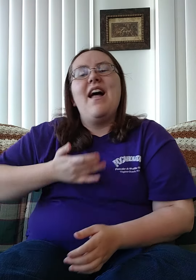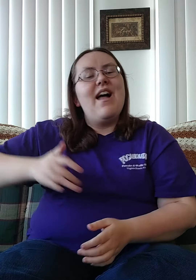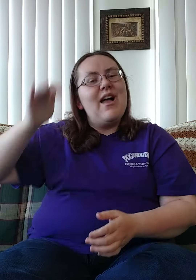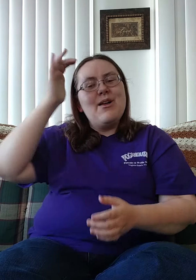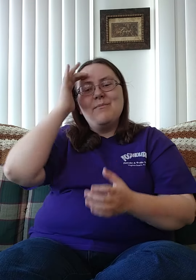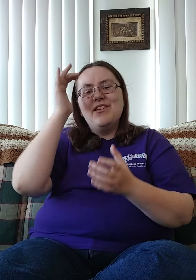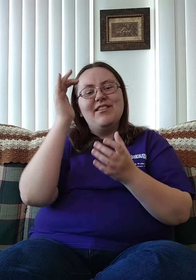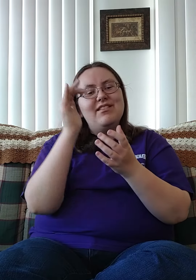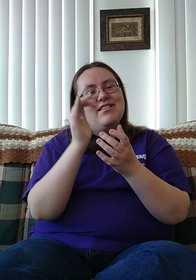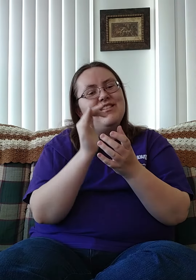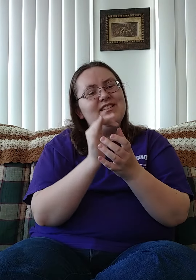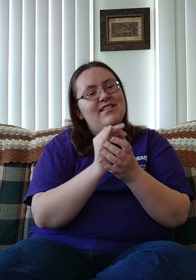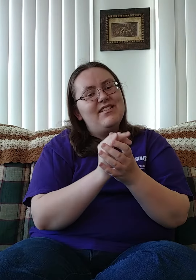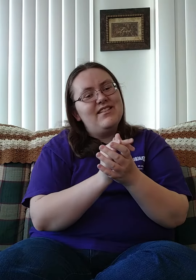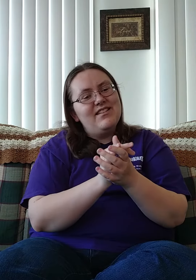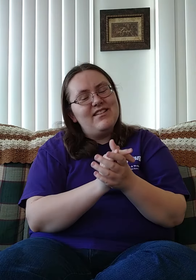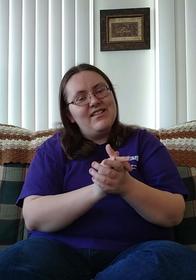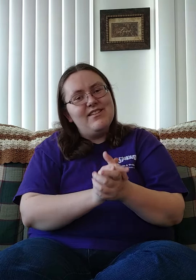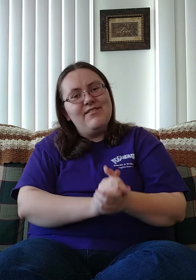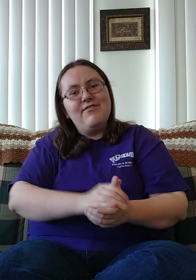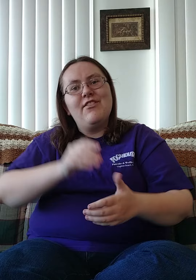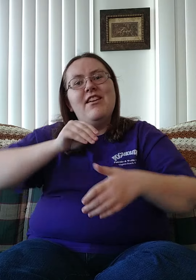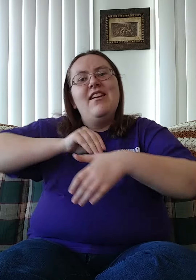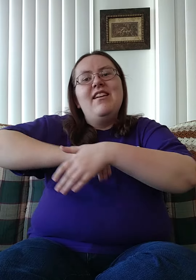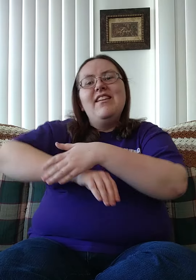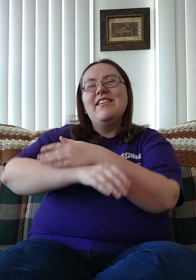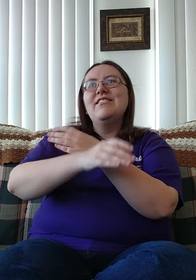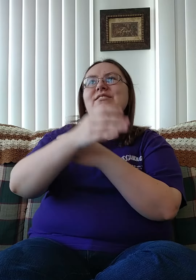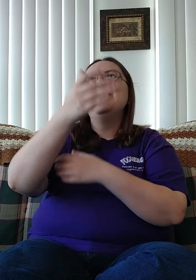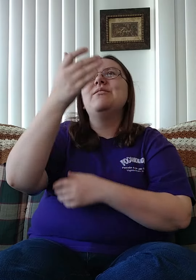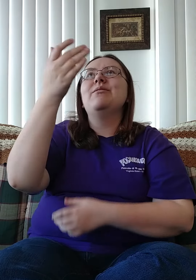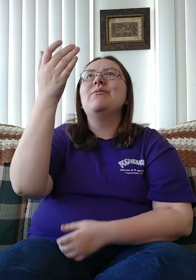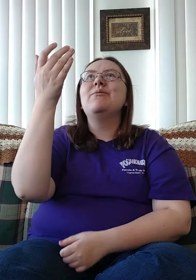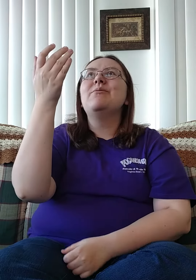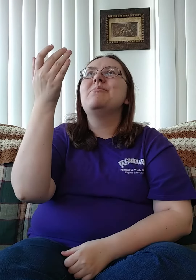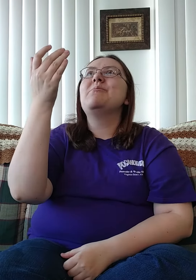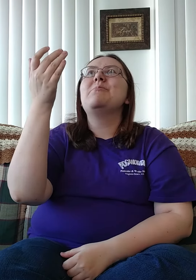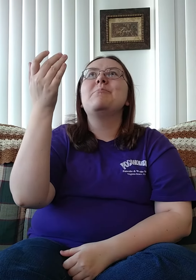I believe in You